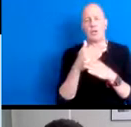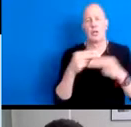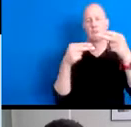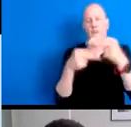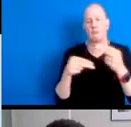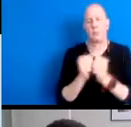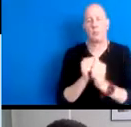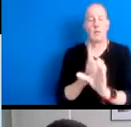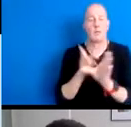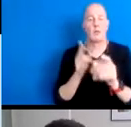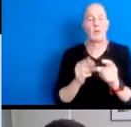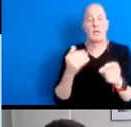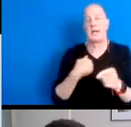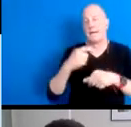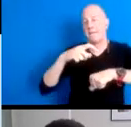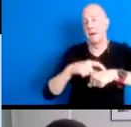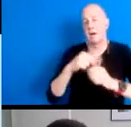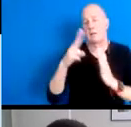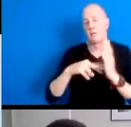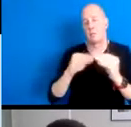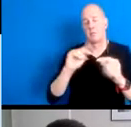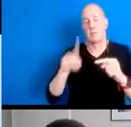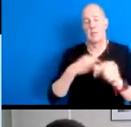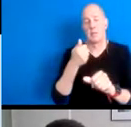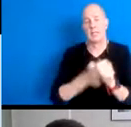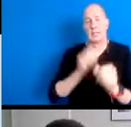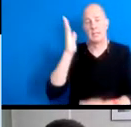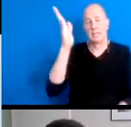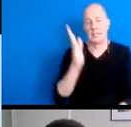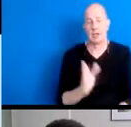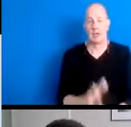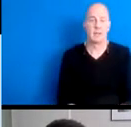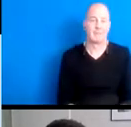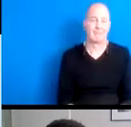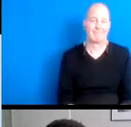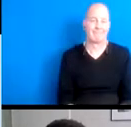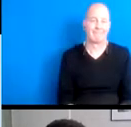time and read more about each speaker.